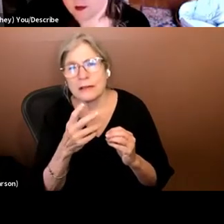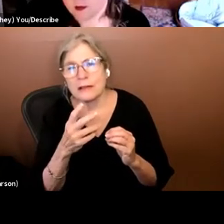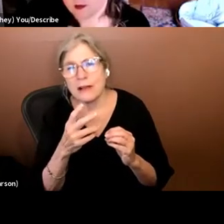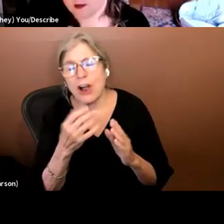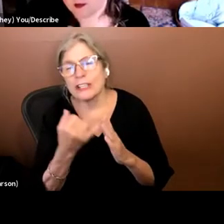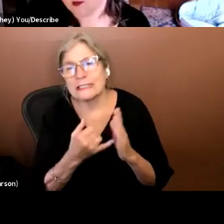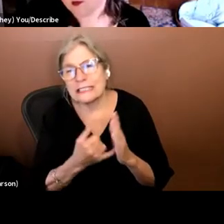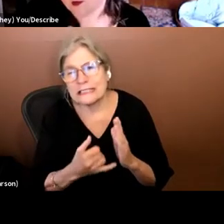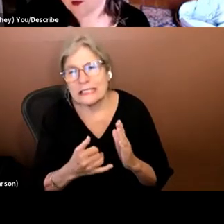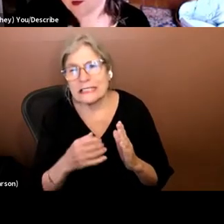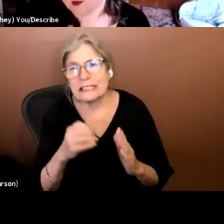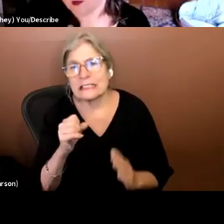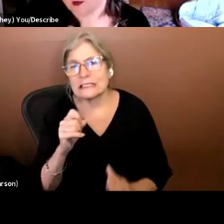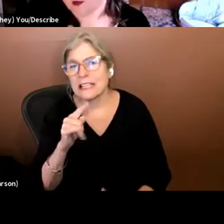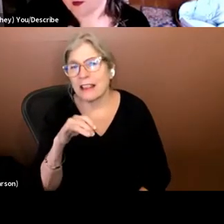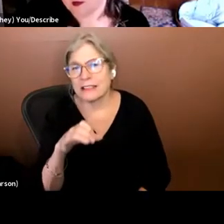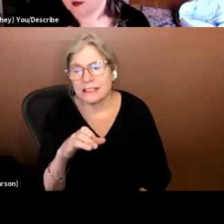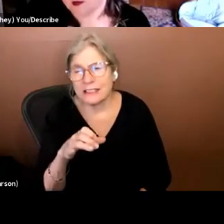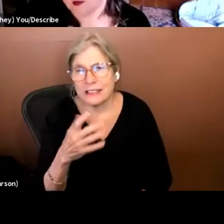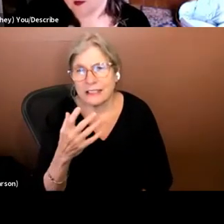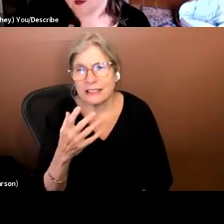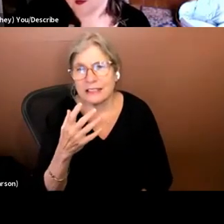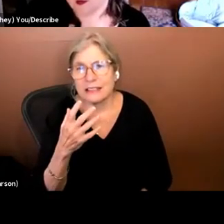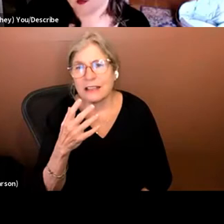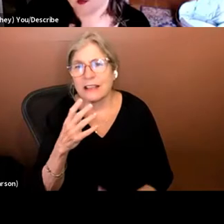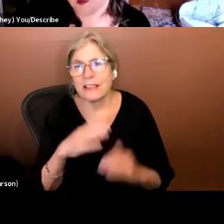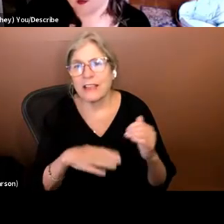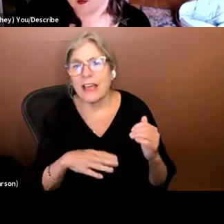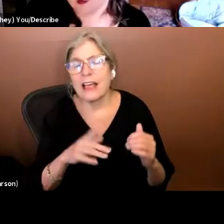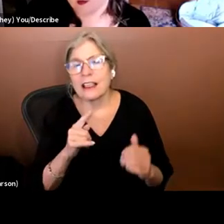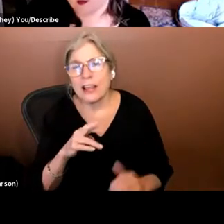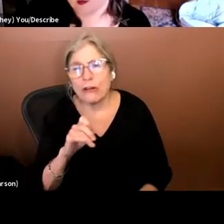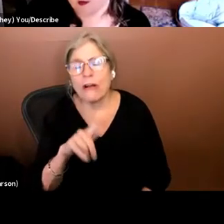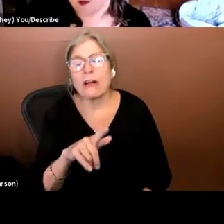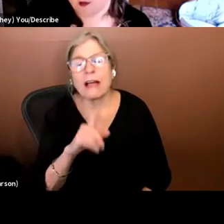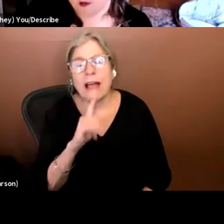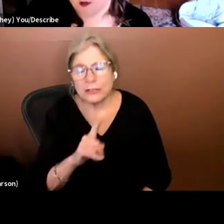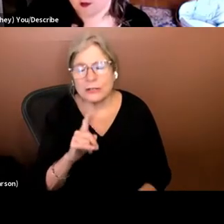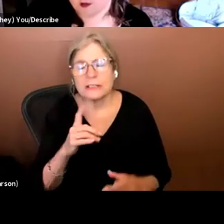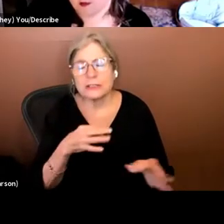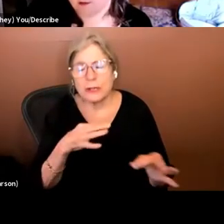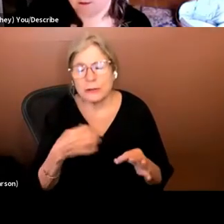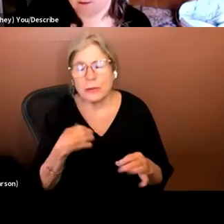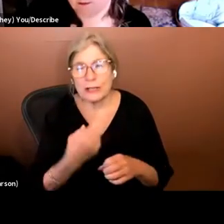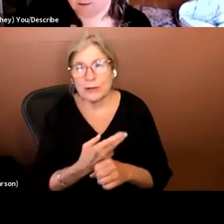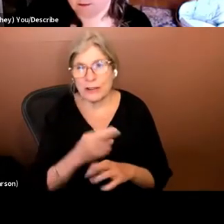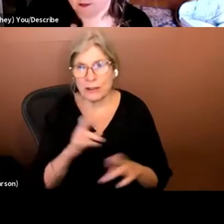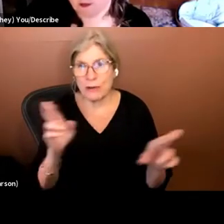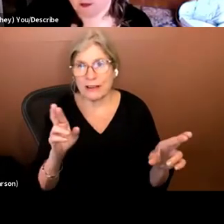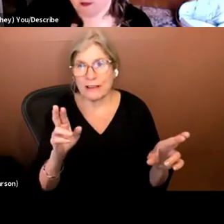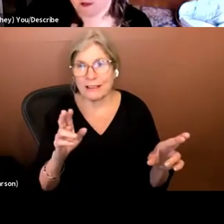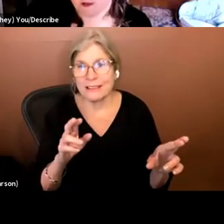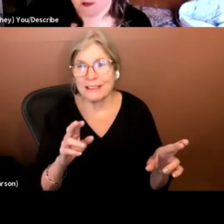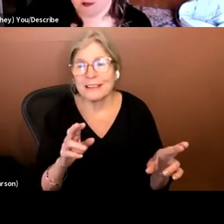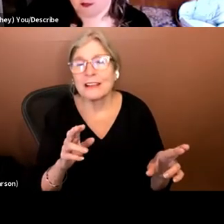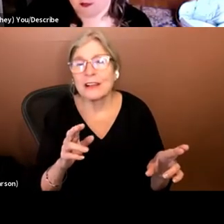stylistic than super literal accurate description we would use f or TV or film. Then you use a sound scape a